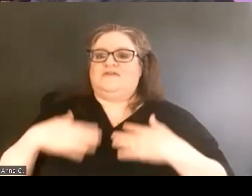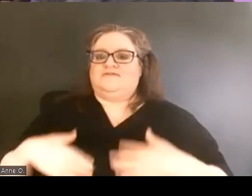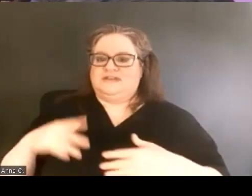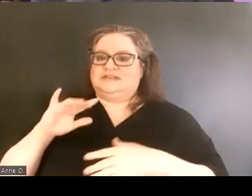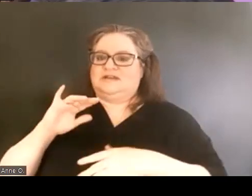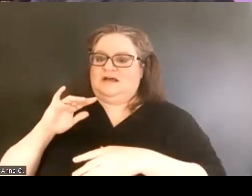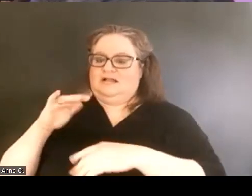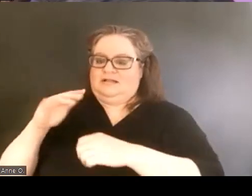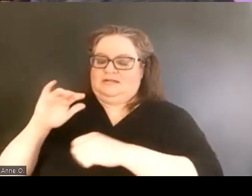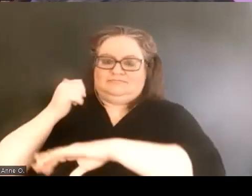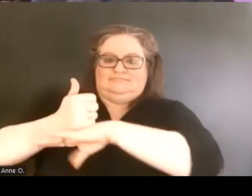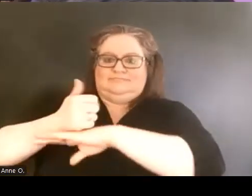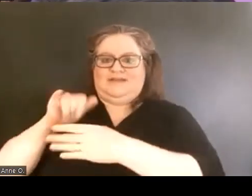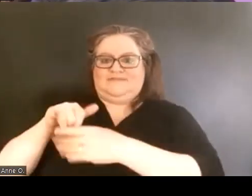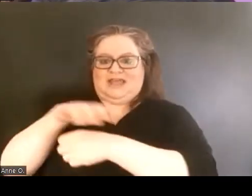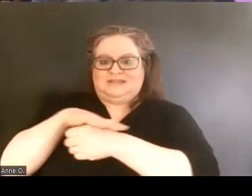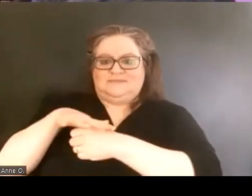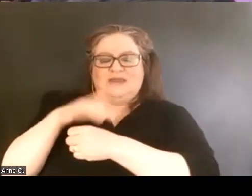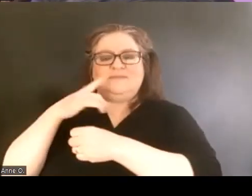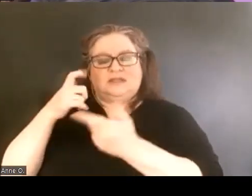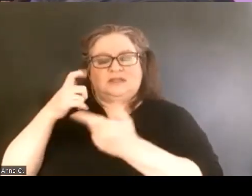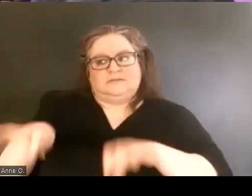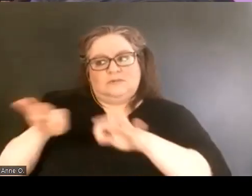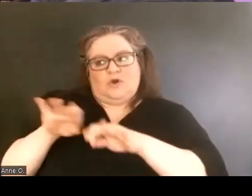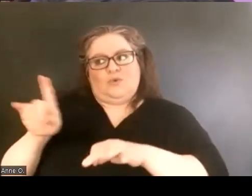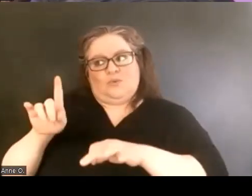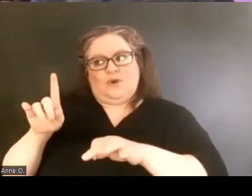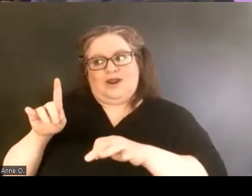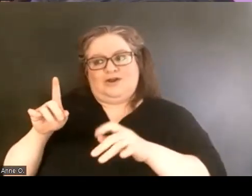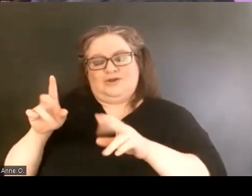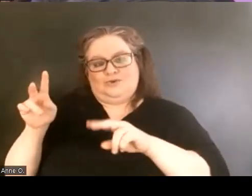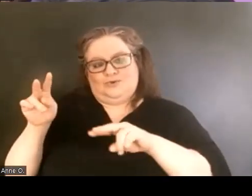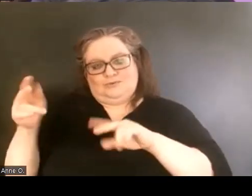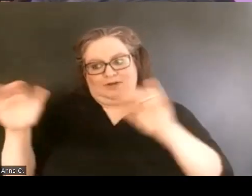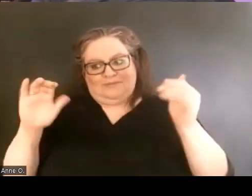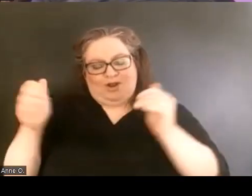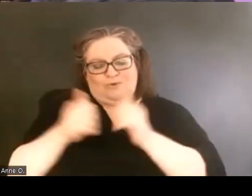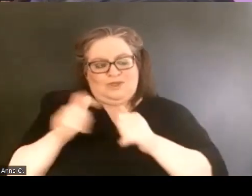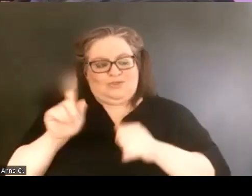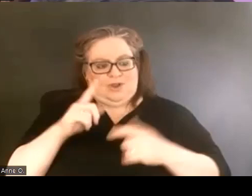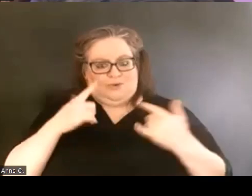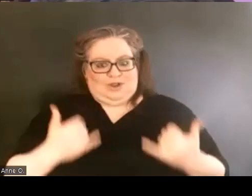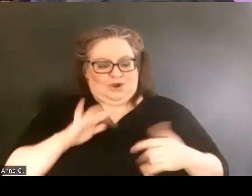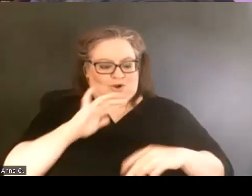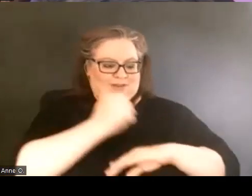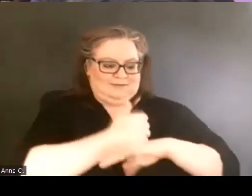because it is very critical when you look at where we're currently located. So the physical location of the office